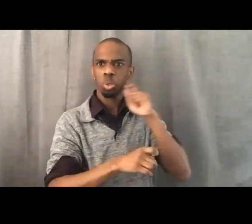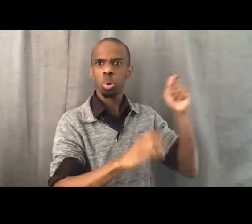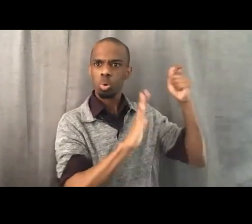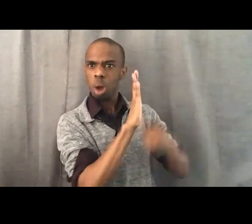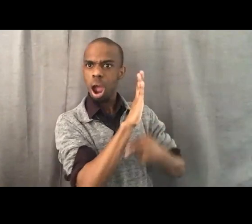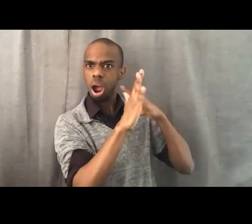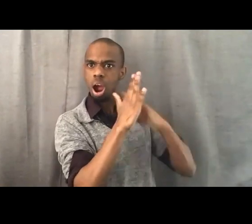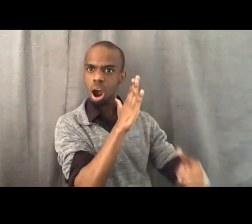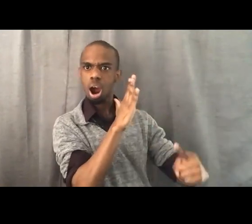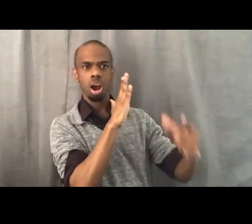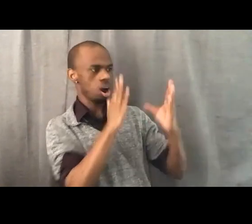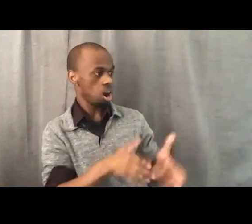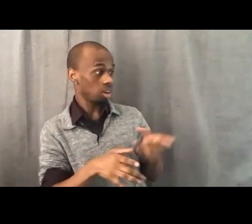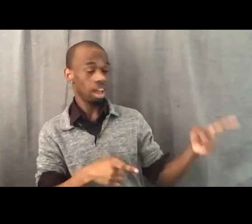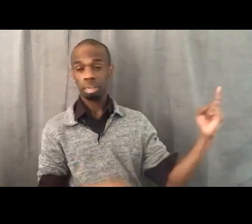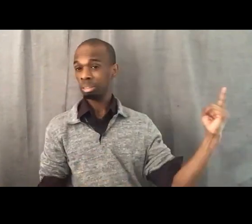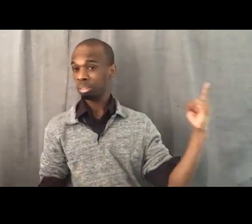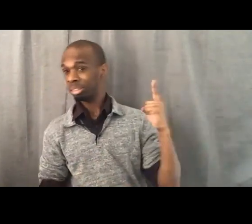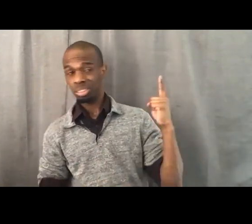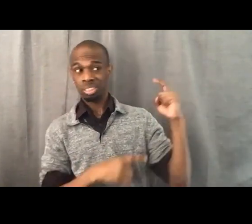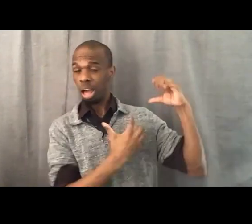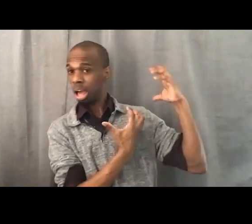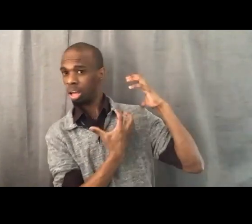And the emphasis becomes inclusion.